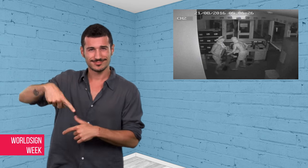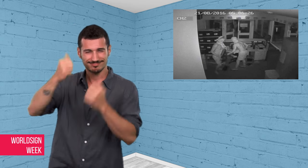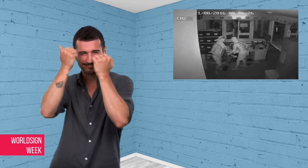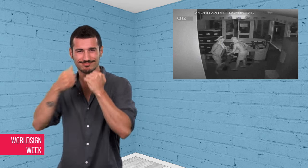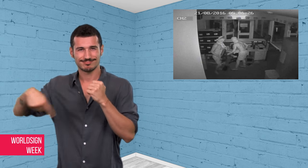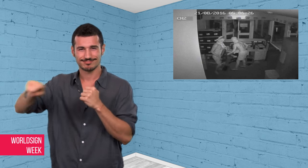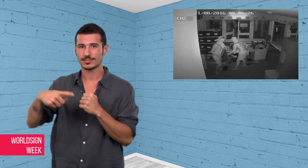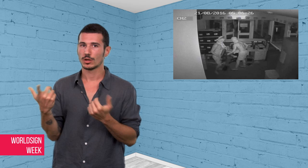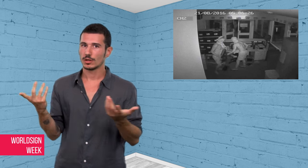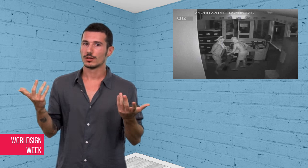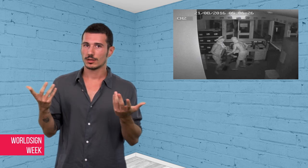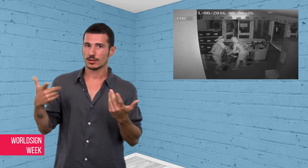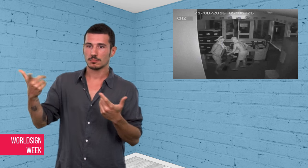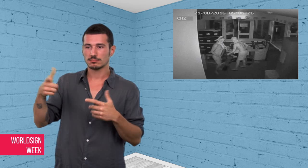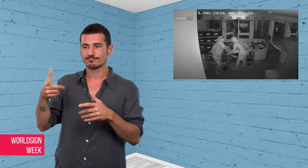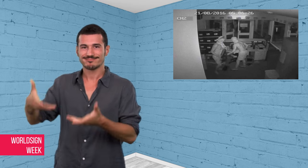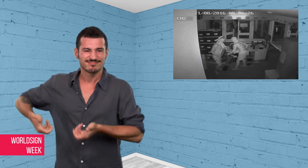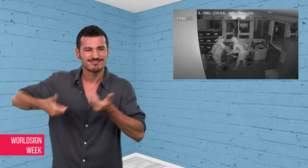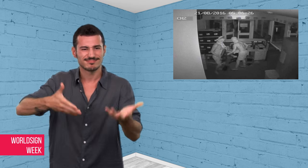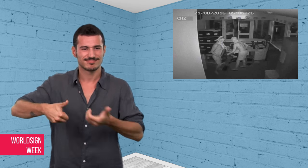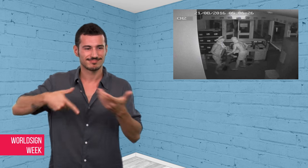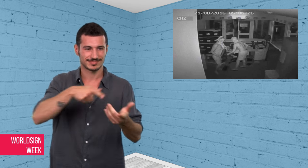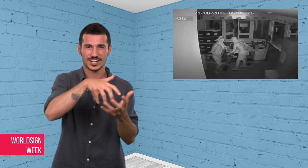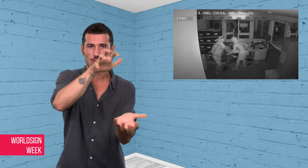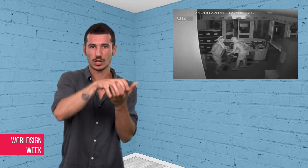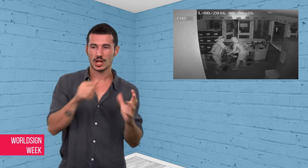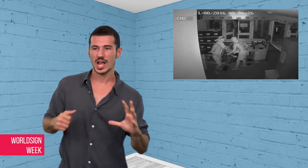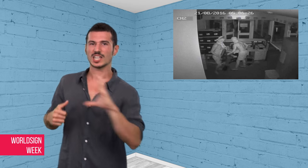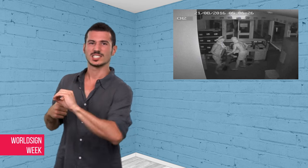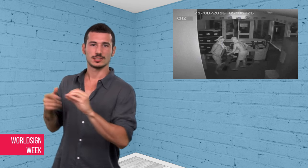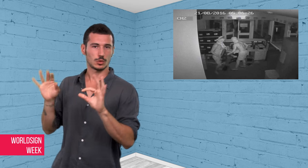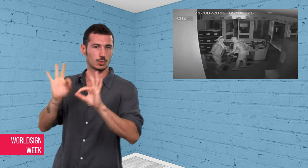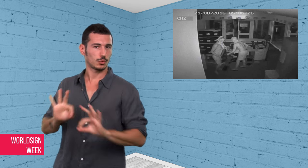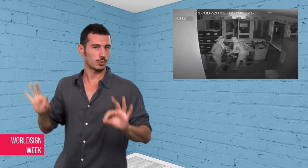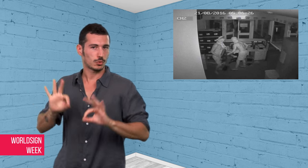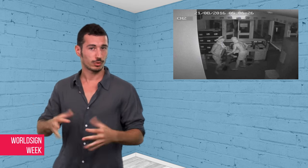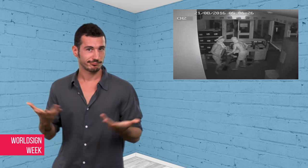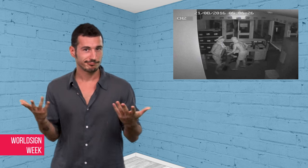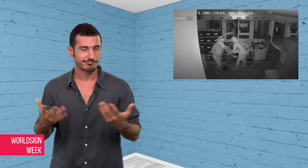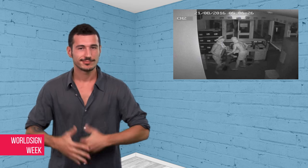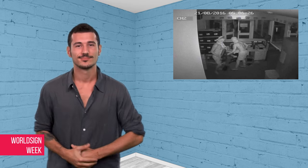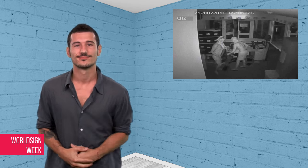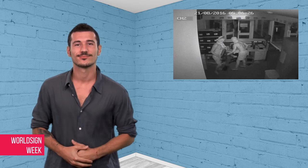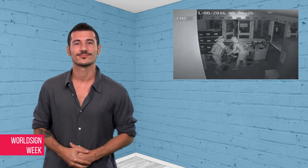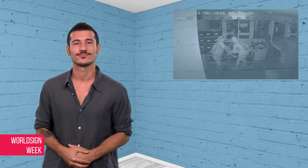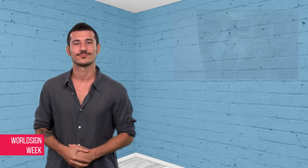They were lucky that crocodiles didn’t catch them first.